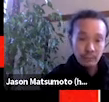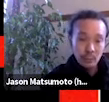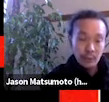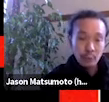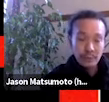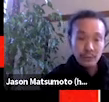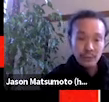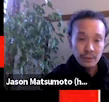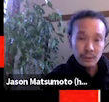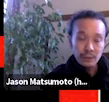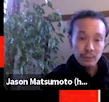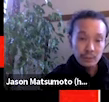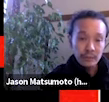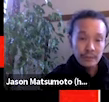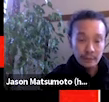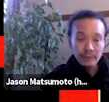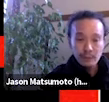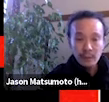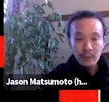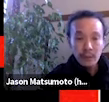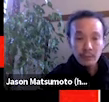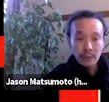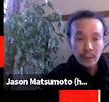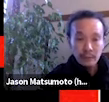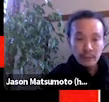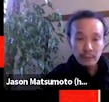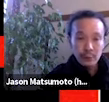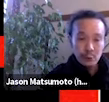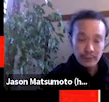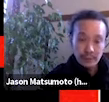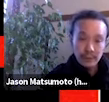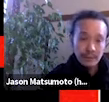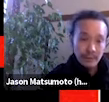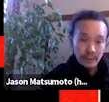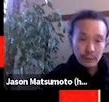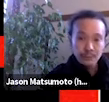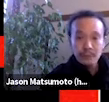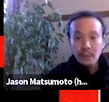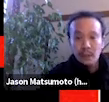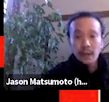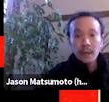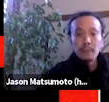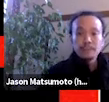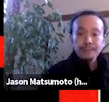but we hope to continue to improve this stuff on future presentations. So thank you.